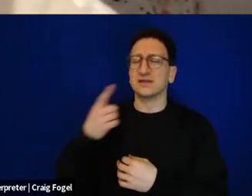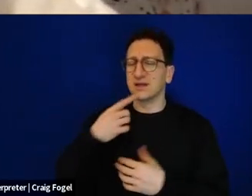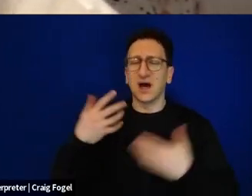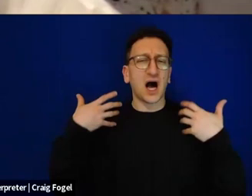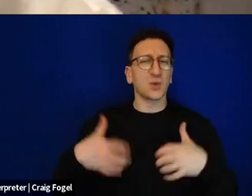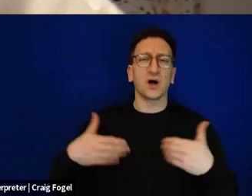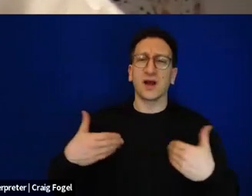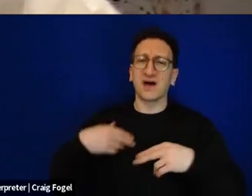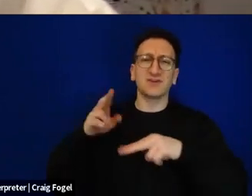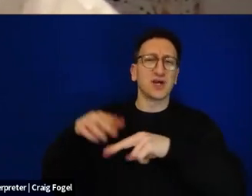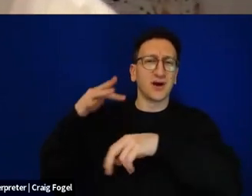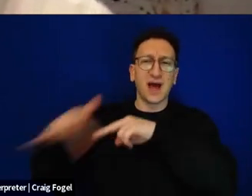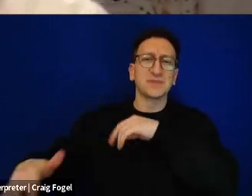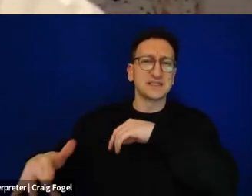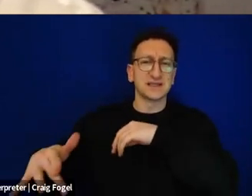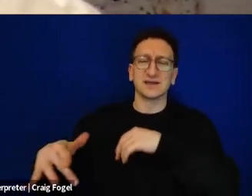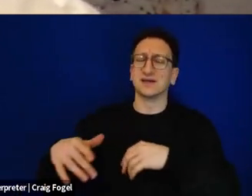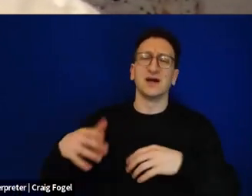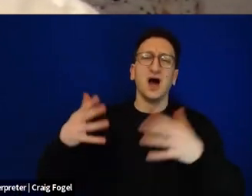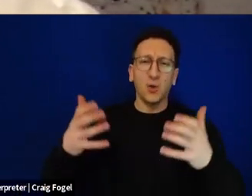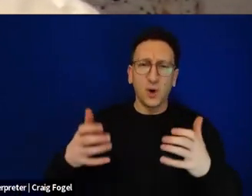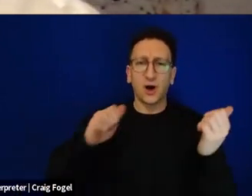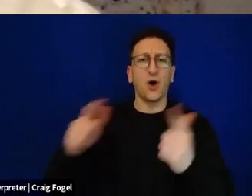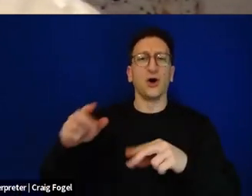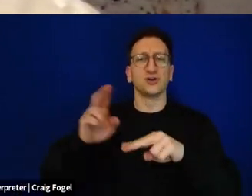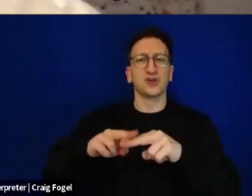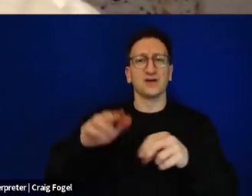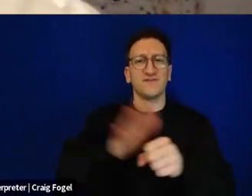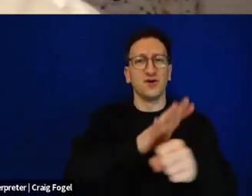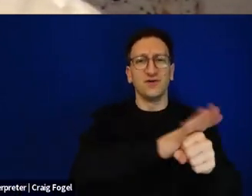This year, we want that chair to be filled. We're not going to, and we're going to do